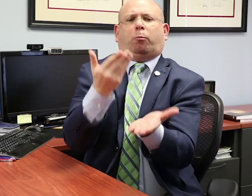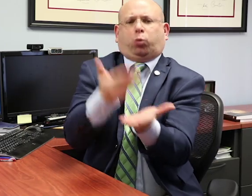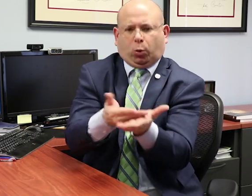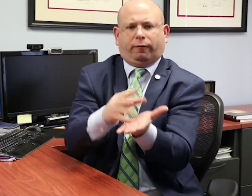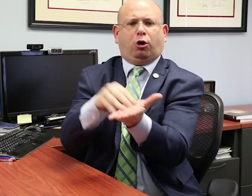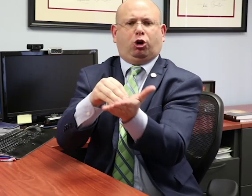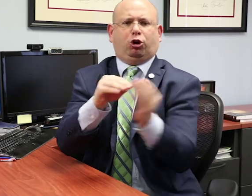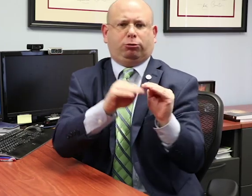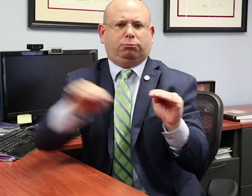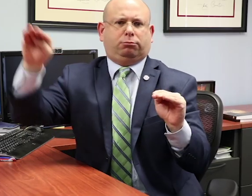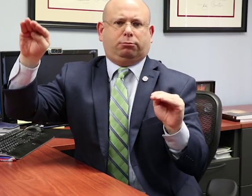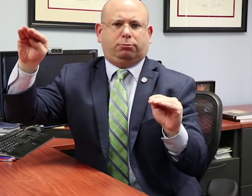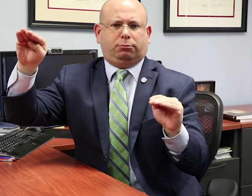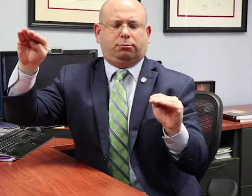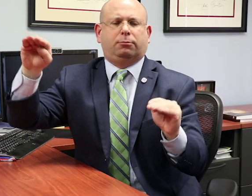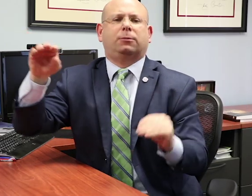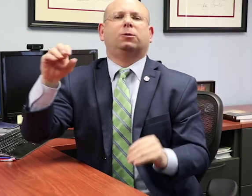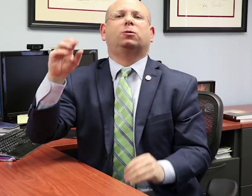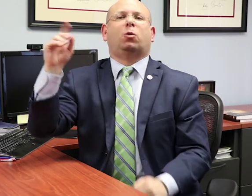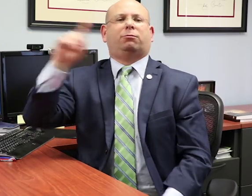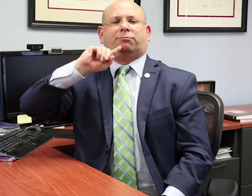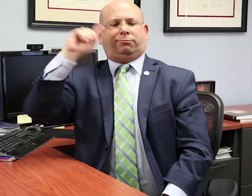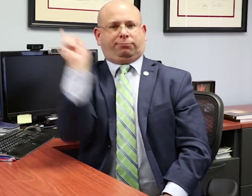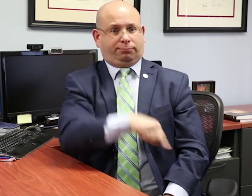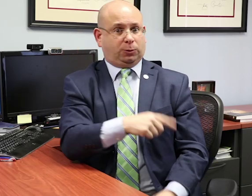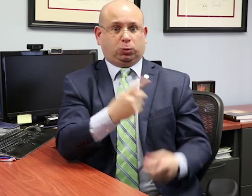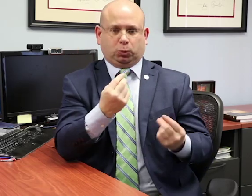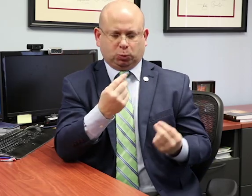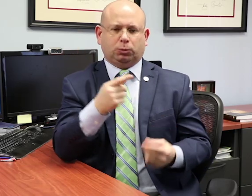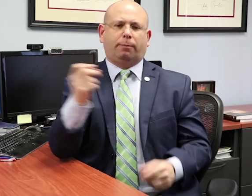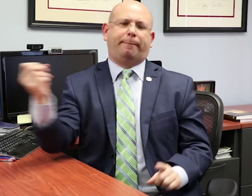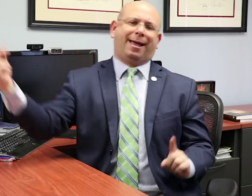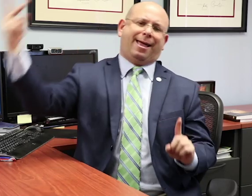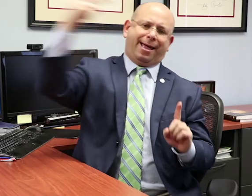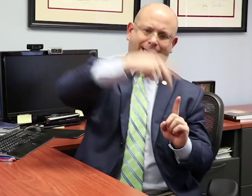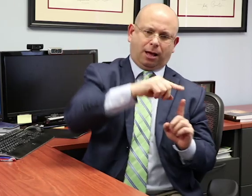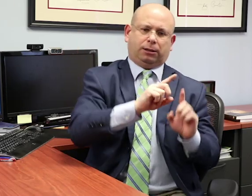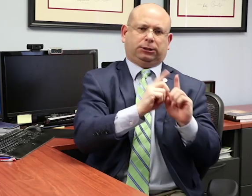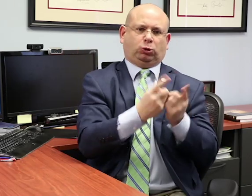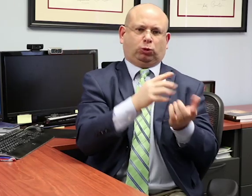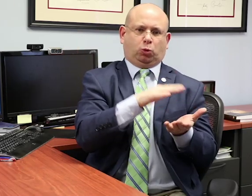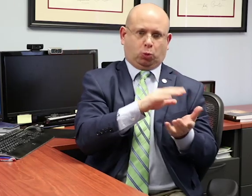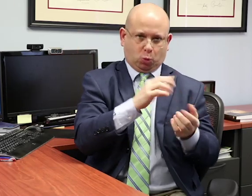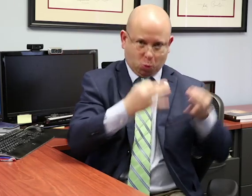"the chance to meet challenging objectives." With this important clarification in the IDEA standards, the Supreme Court sent the case back to